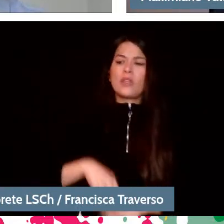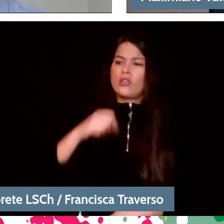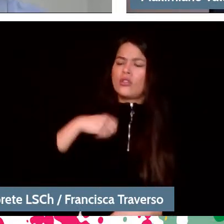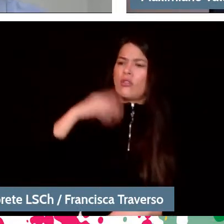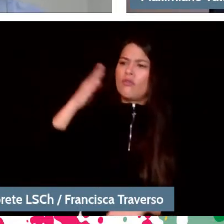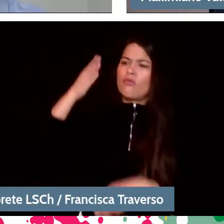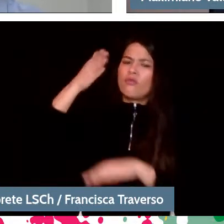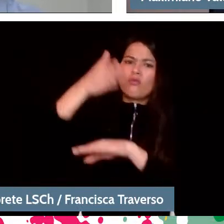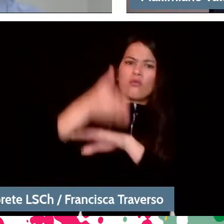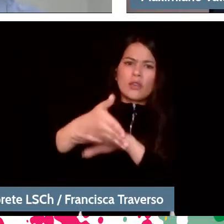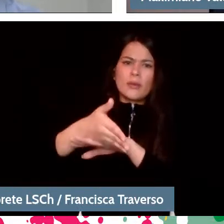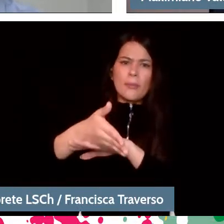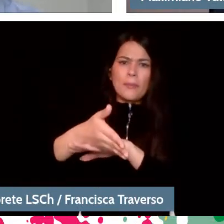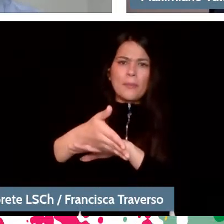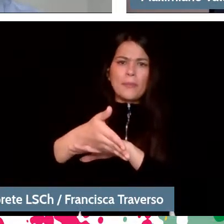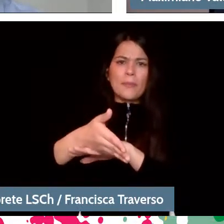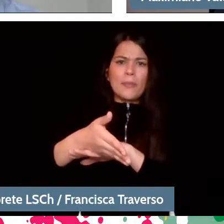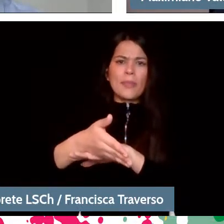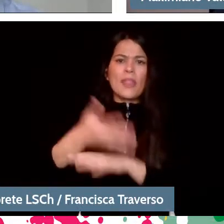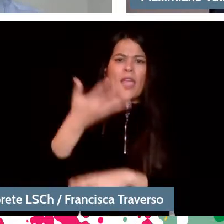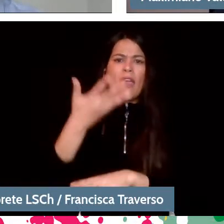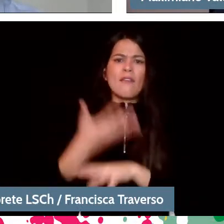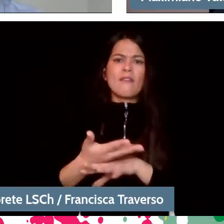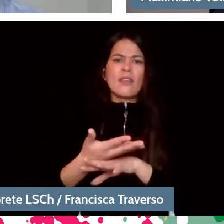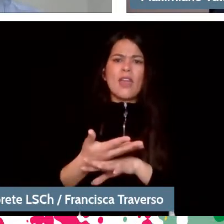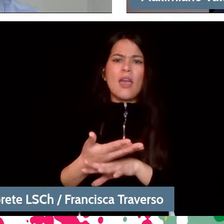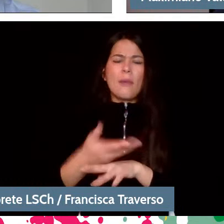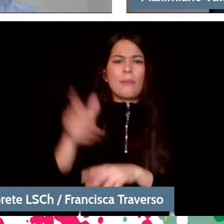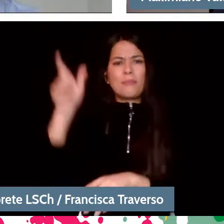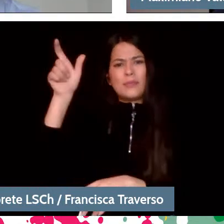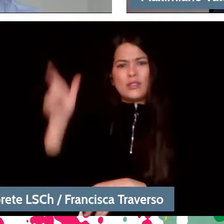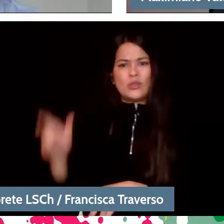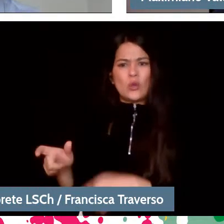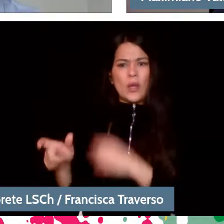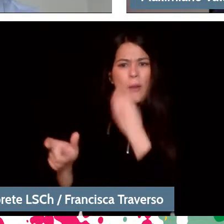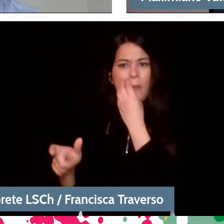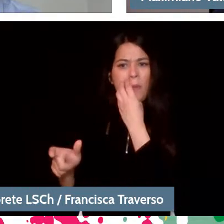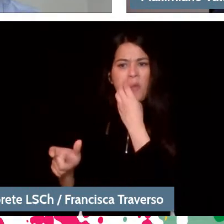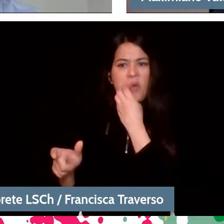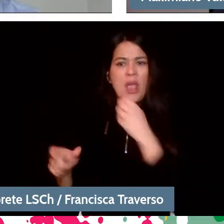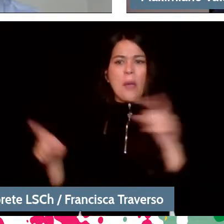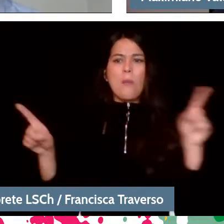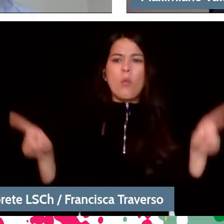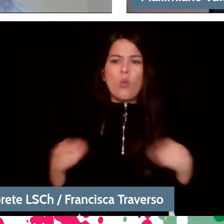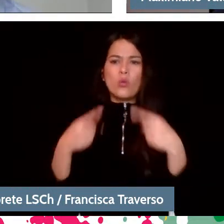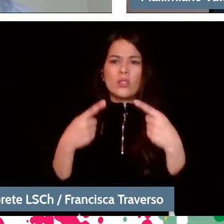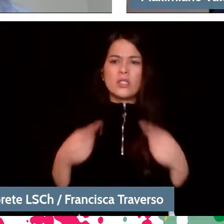only comparable to Andres Bello who was Jose Antonio Abreu, who was a musician, and one day looking around